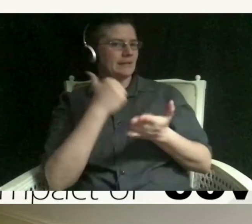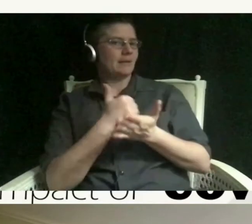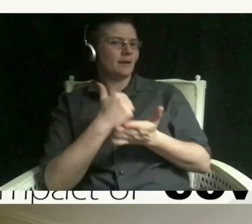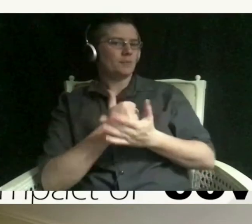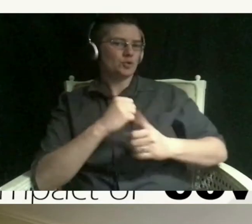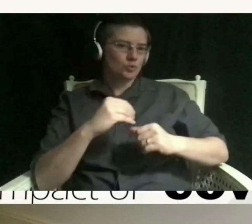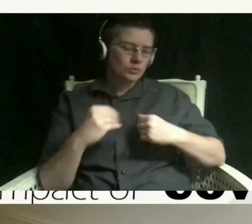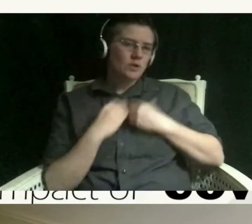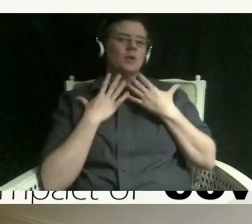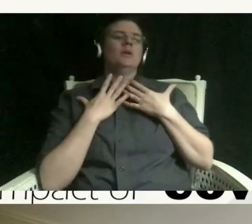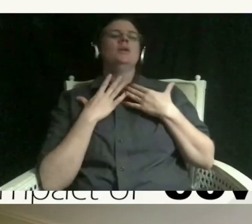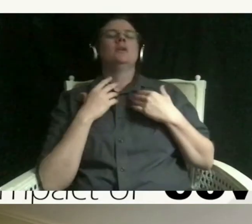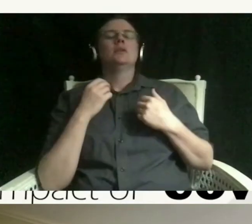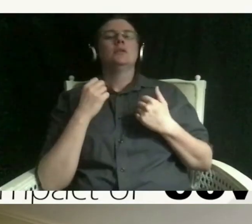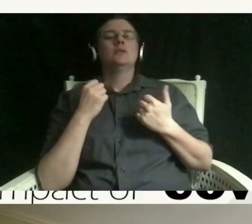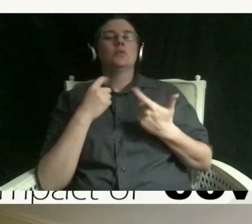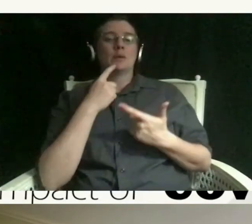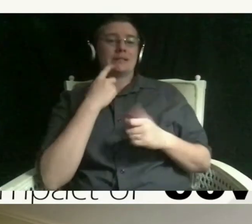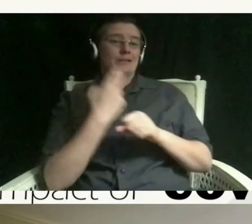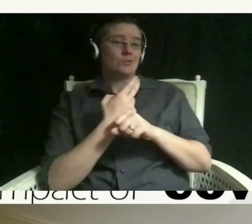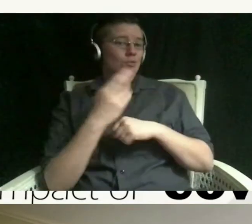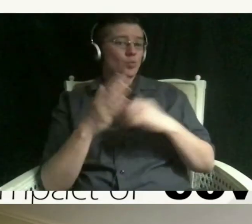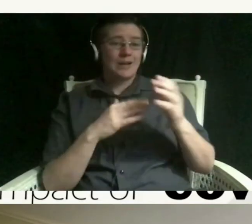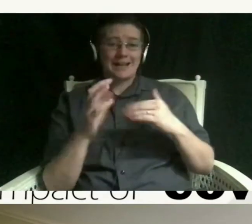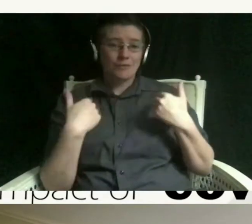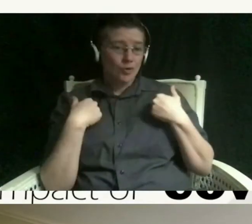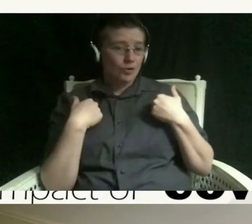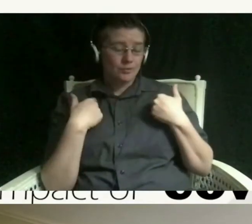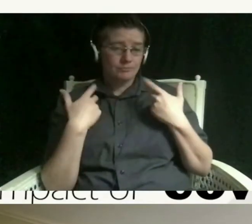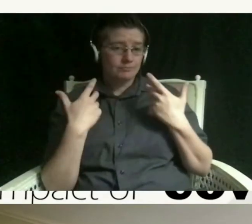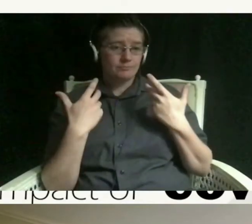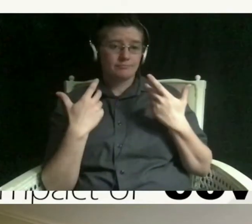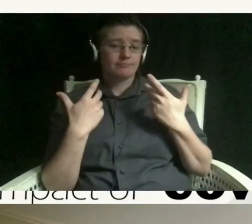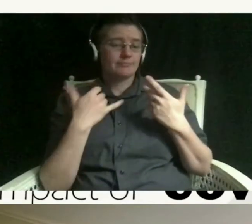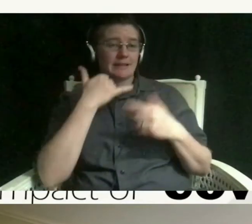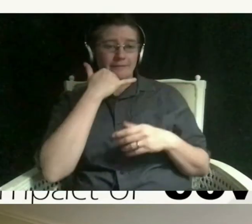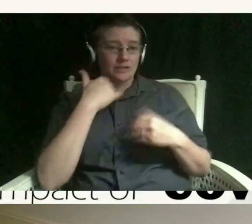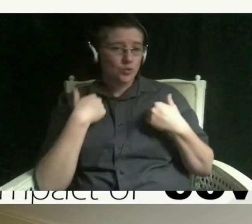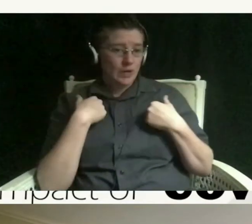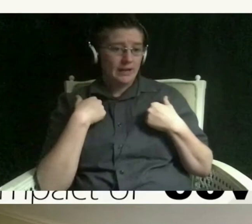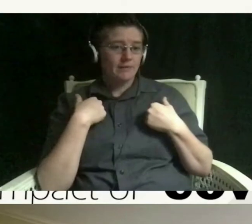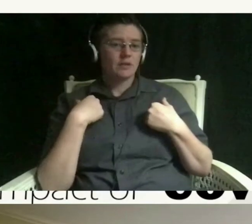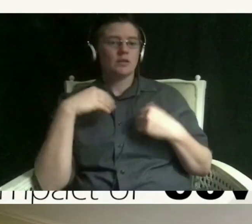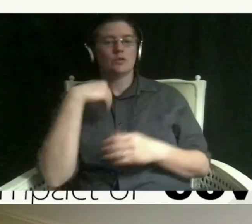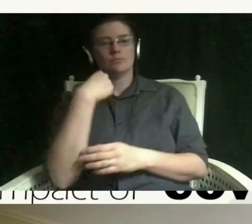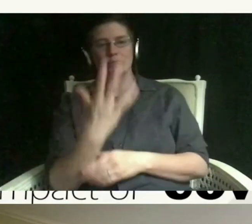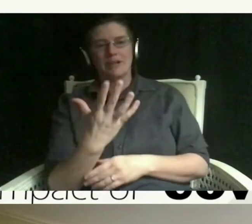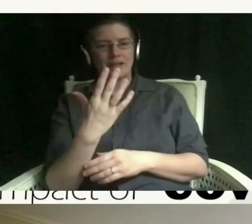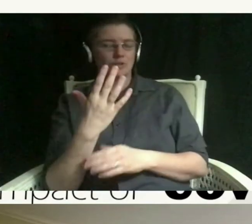would say use whatever device you have so that it gives you some notice but you can also put sticky